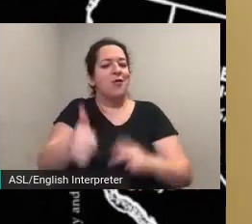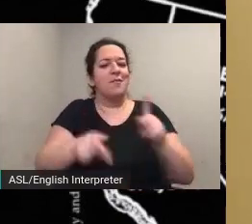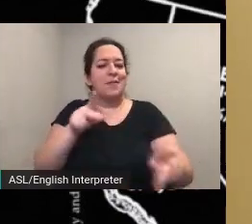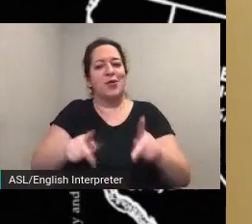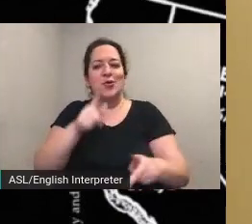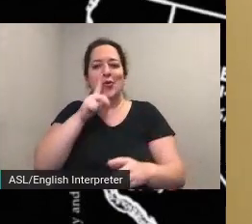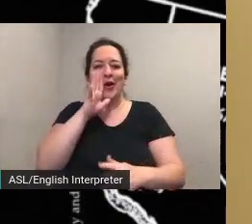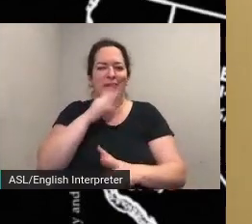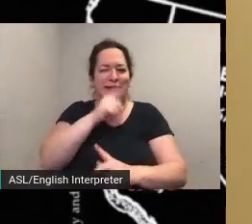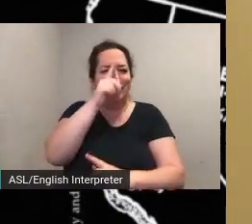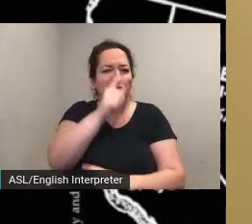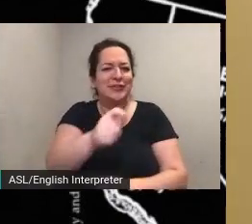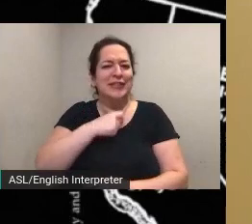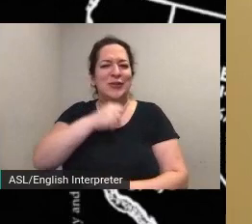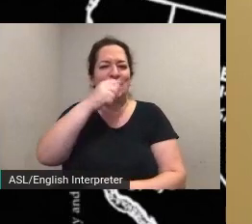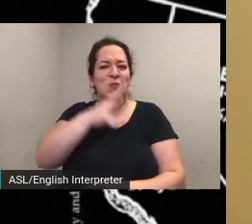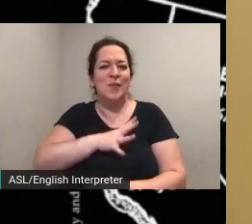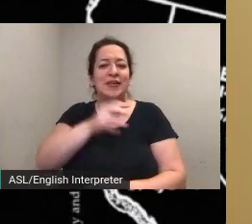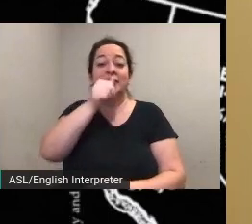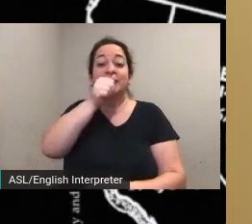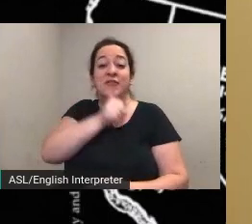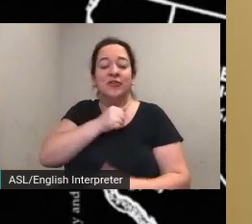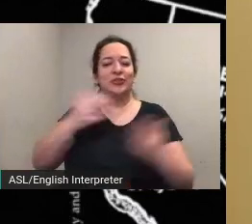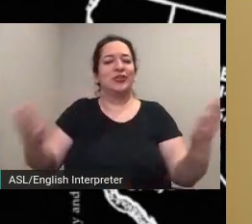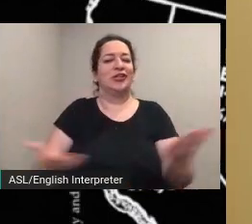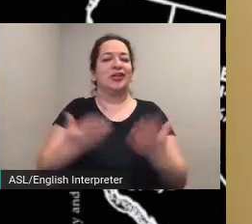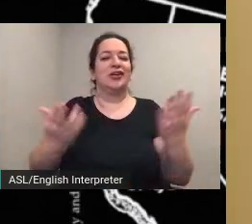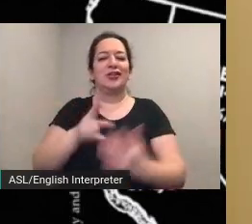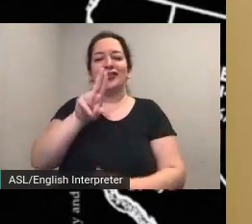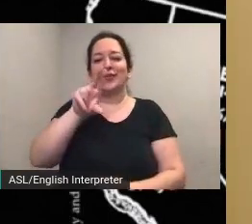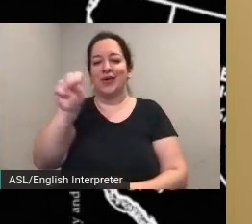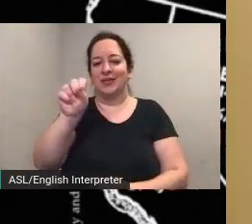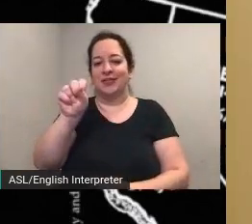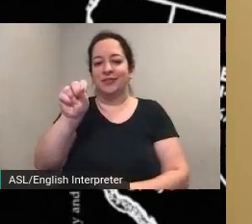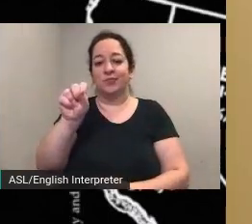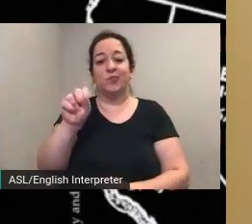suffrage in the united states what is particularly exciting about the